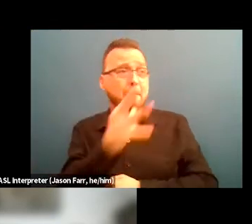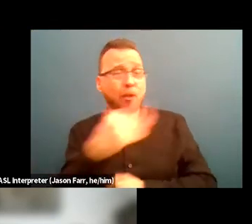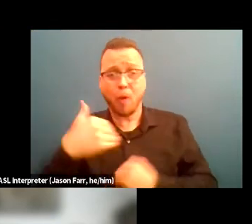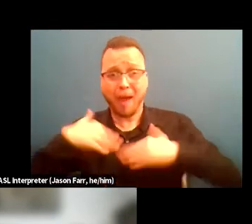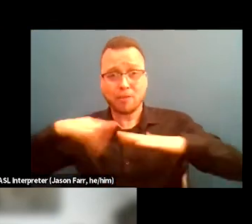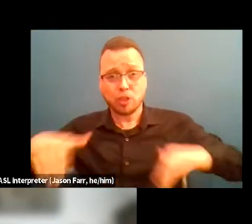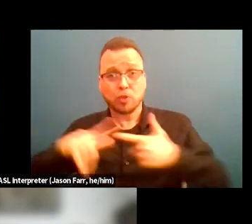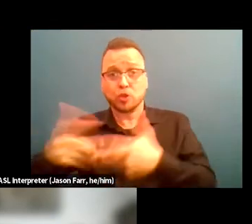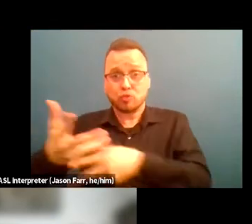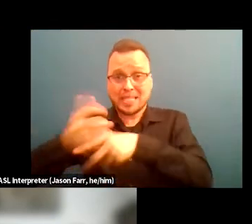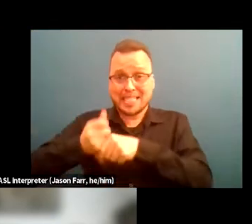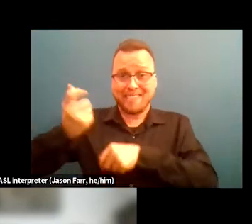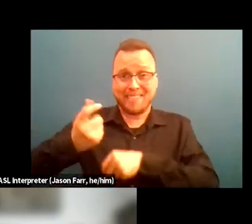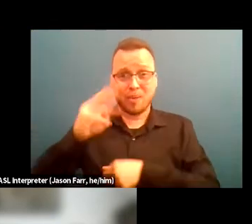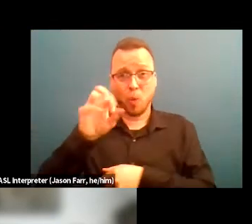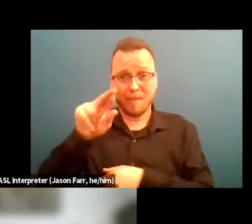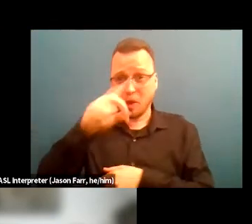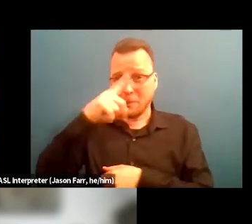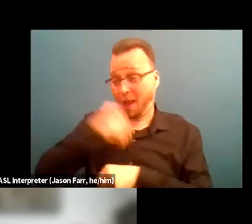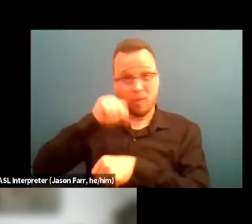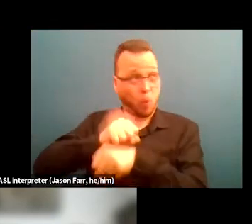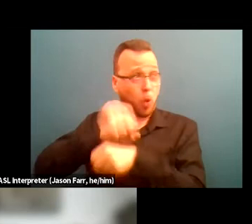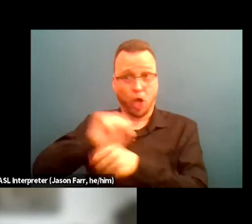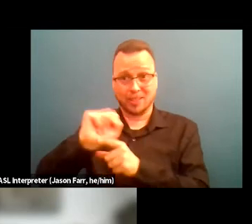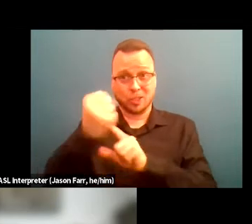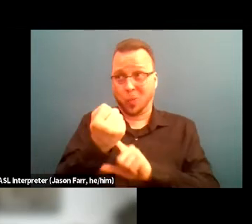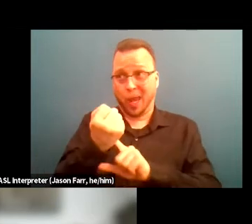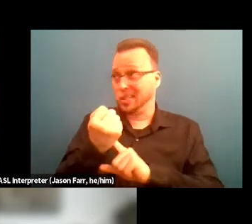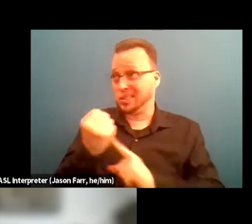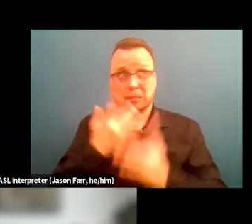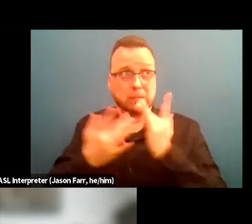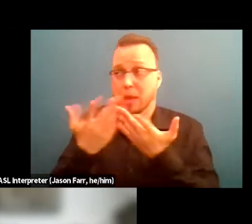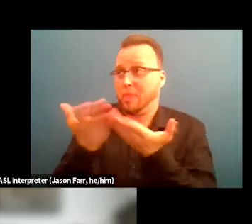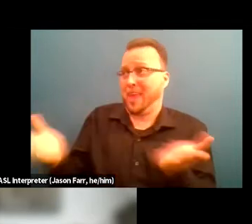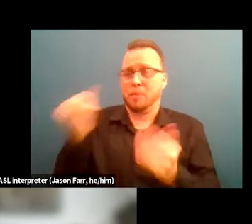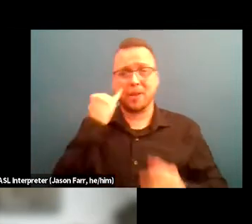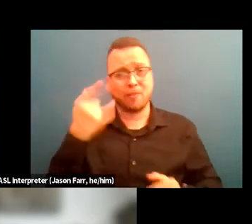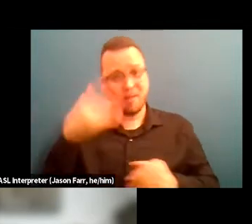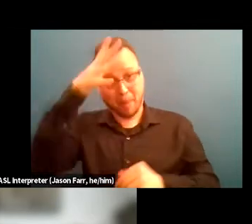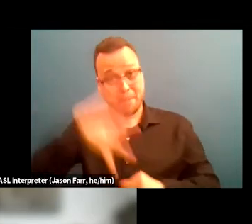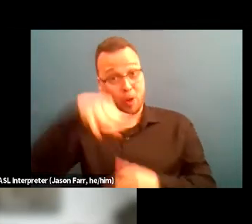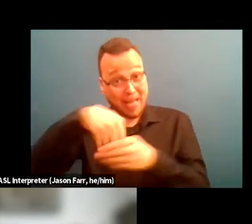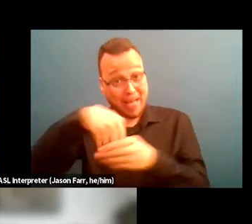because of the job situations out there, if there was a male in the family, he had to leave the home.